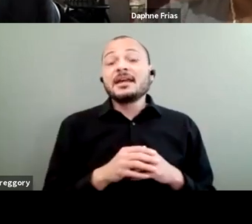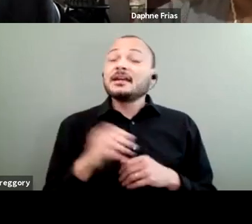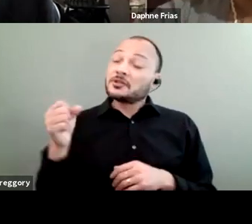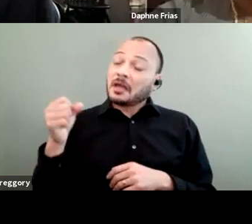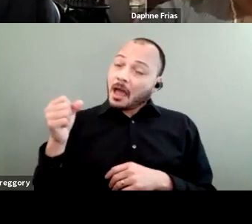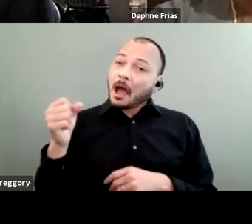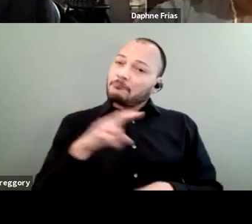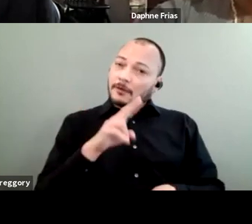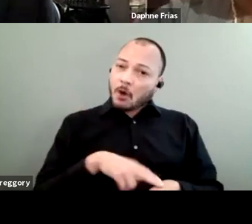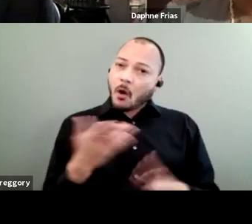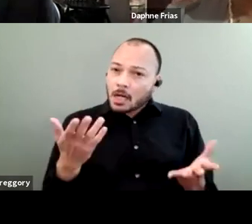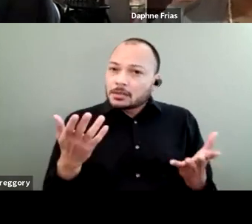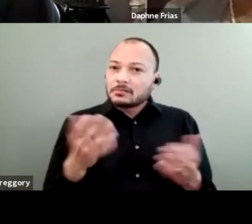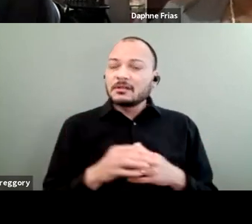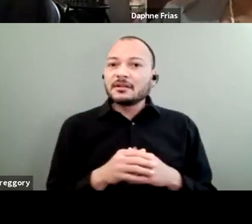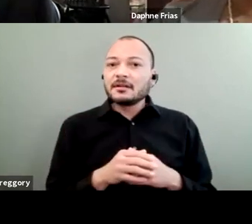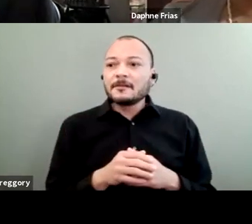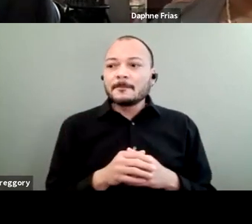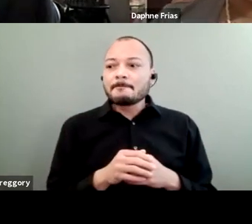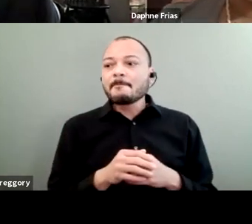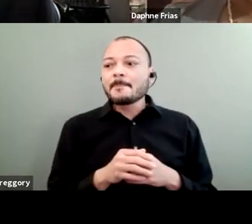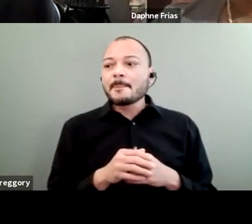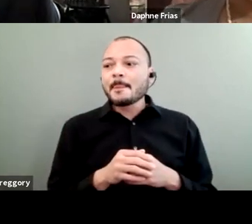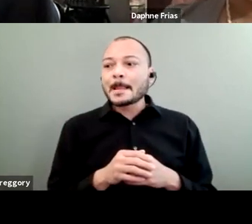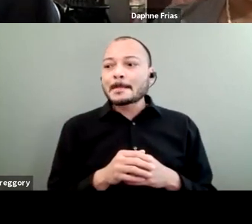there is also the situation of